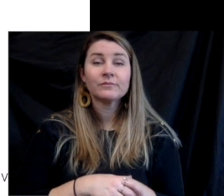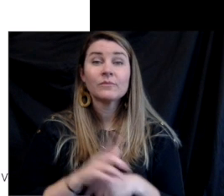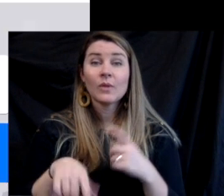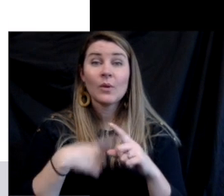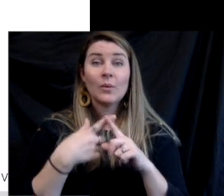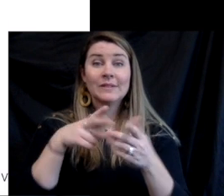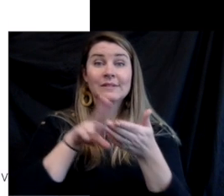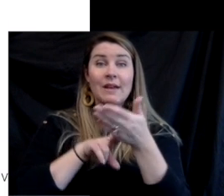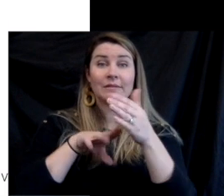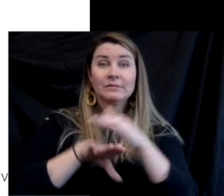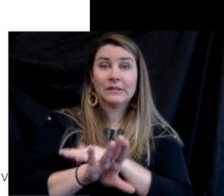and i'm going to sign in.